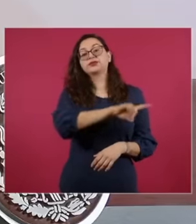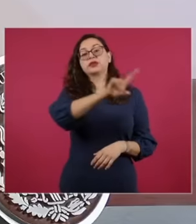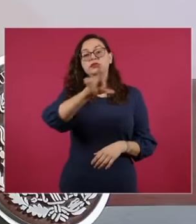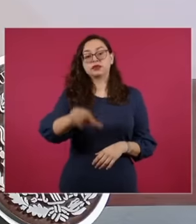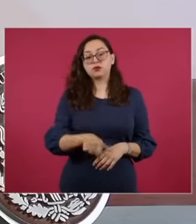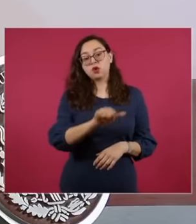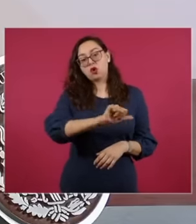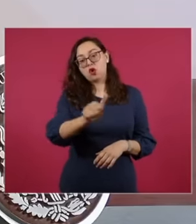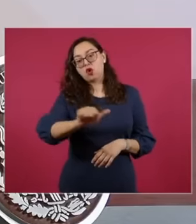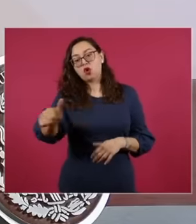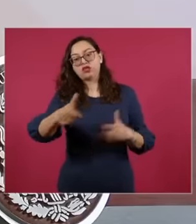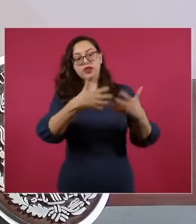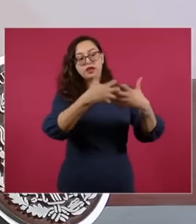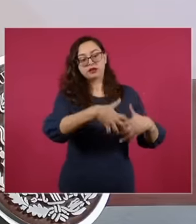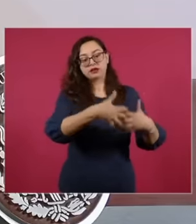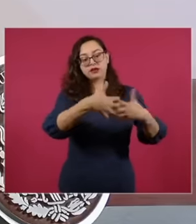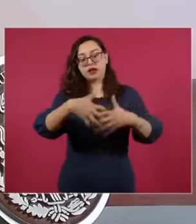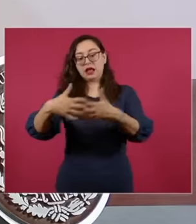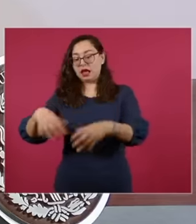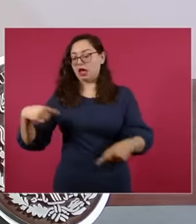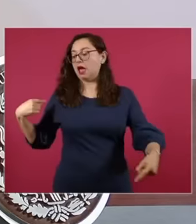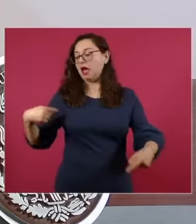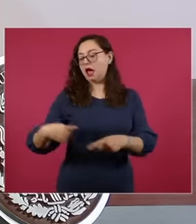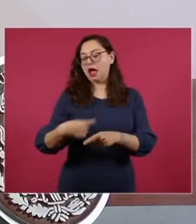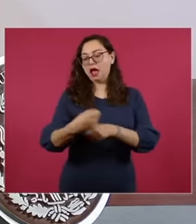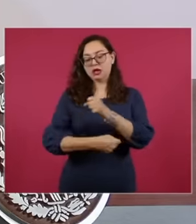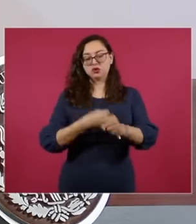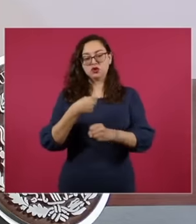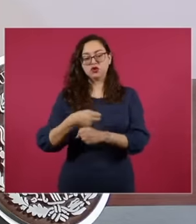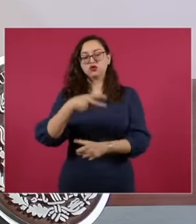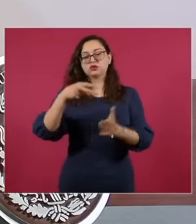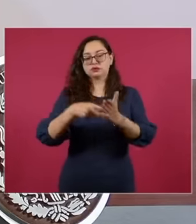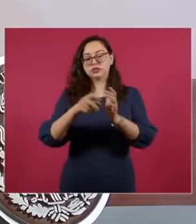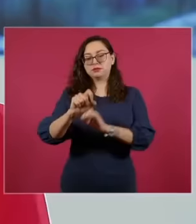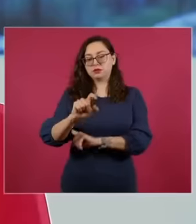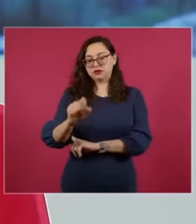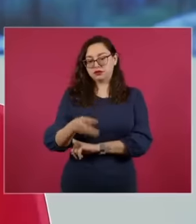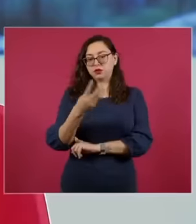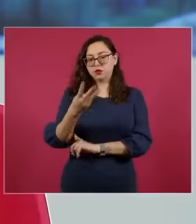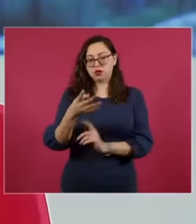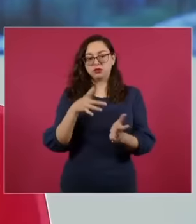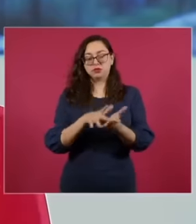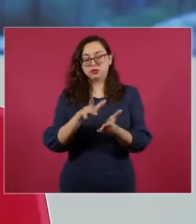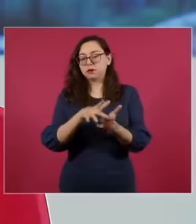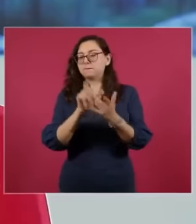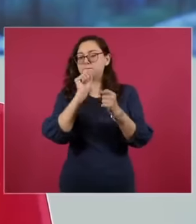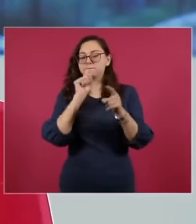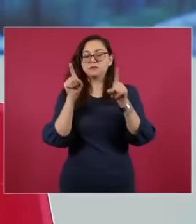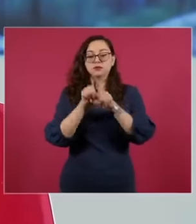at the beginning of the first quarter of this 2024 with the support of the government of Sonora and